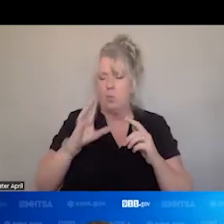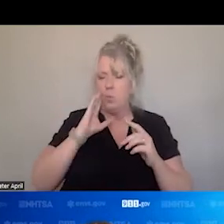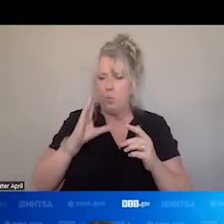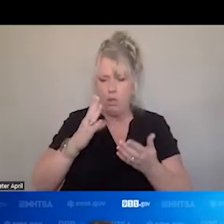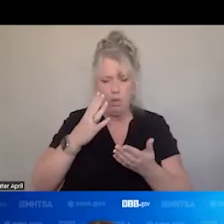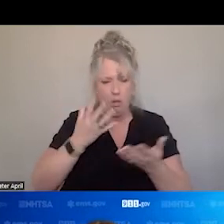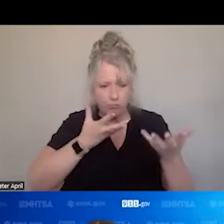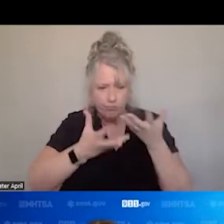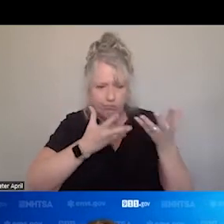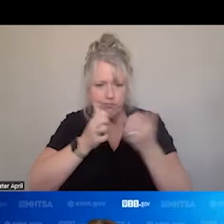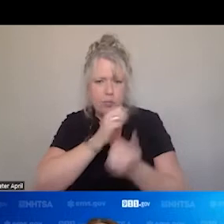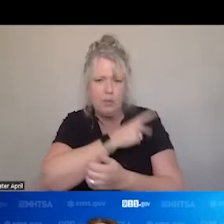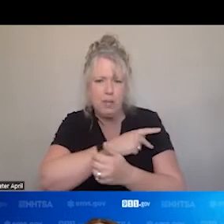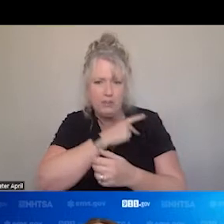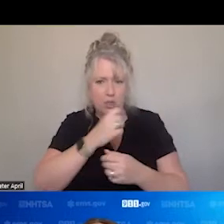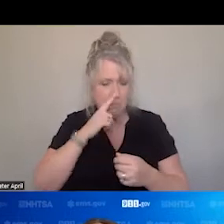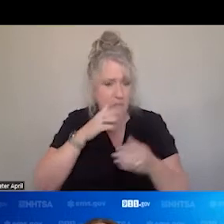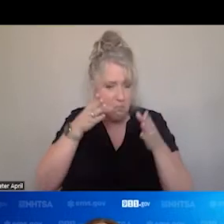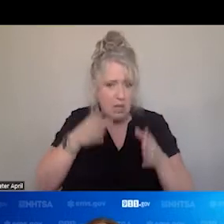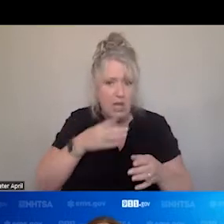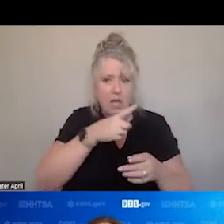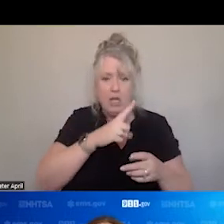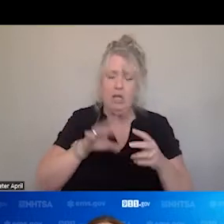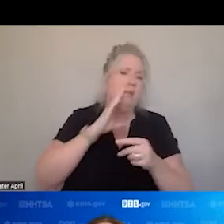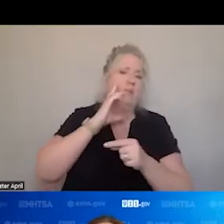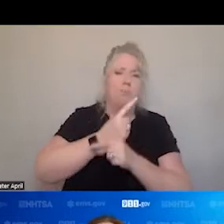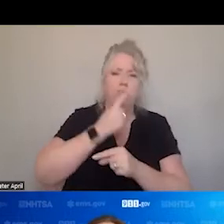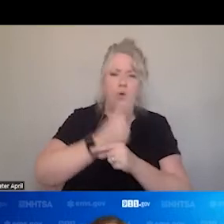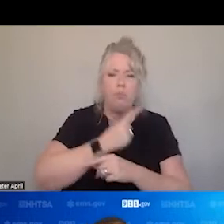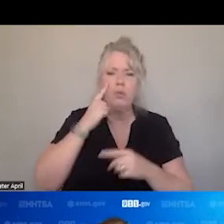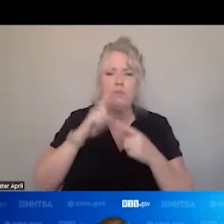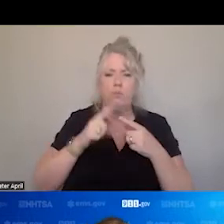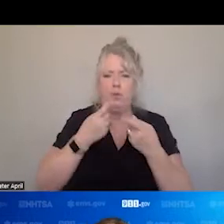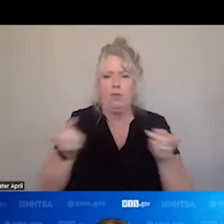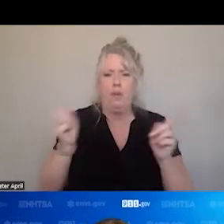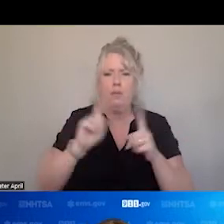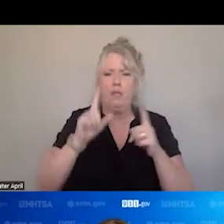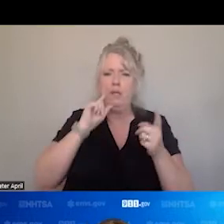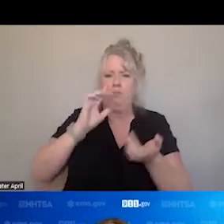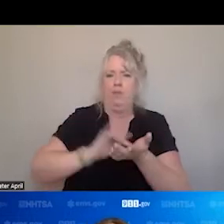FIGURE OUT, IS THIS SOMEBODY WHO, APPROPRIATE FOR THEM TO BE IN THE MEDICAL PROTOCOL, OR THE THAT.